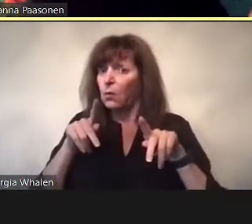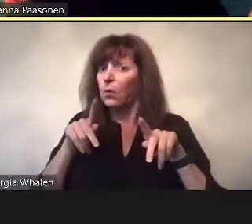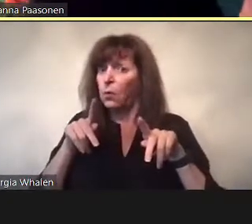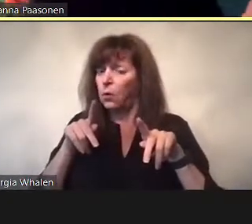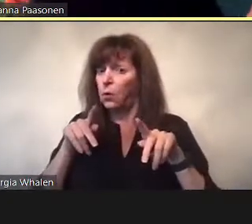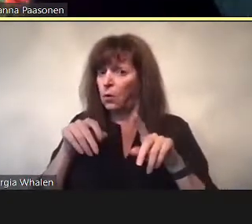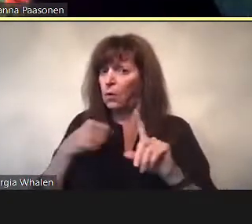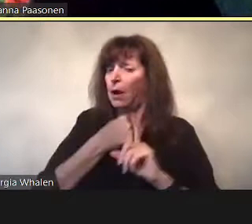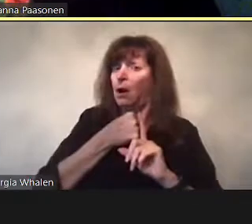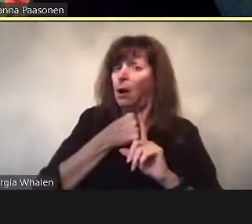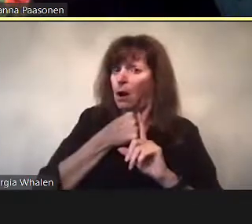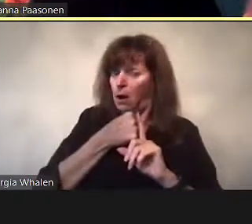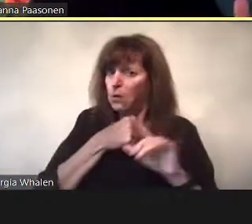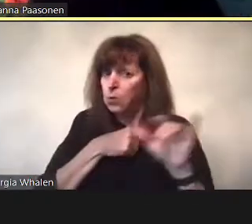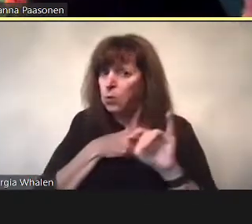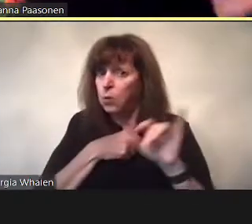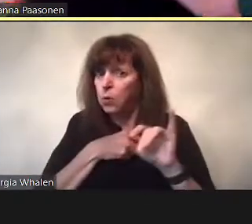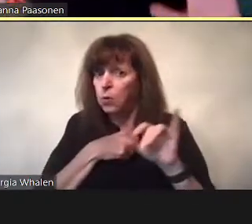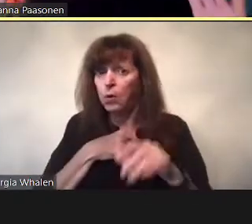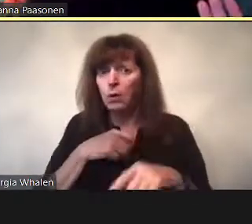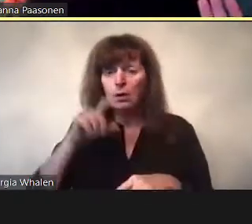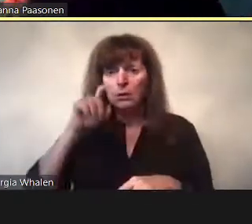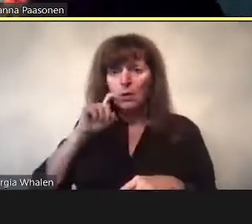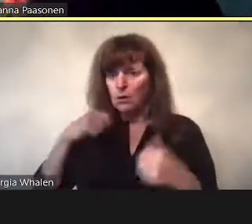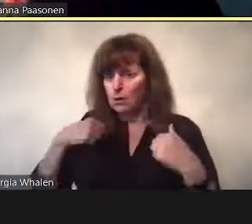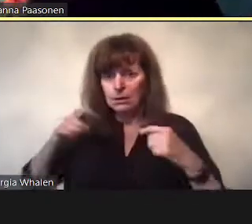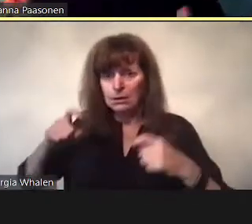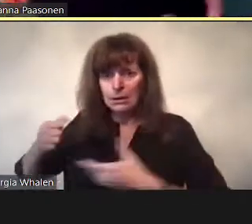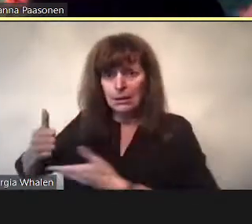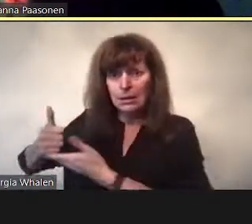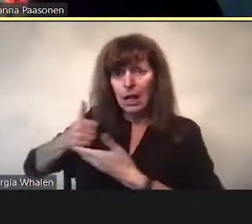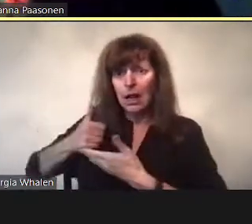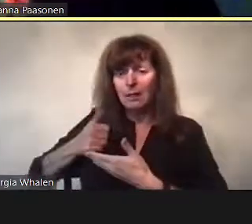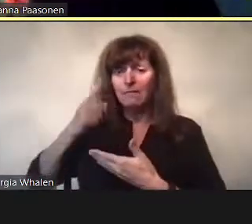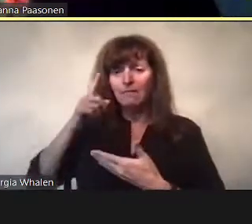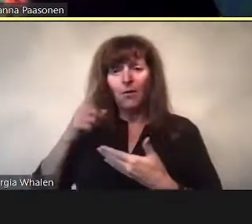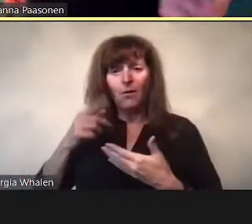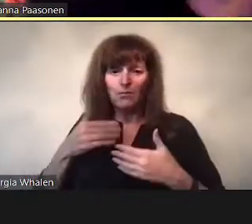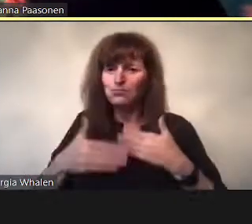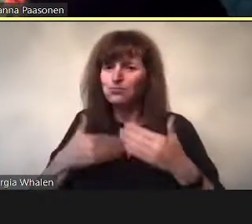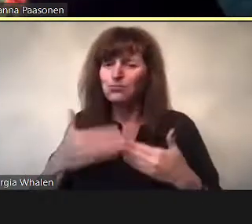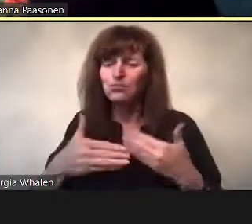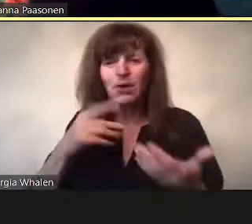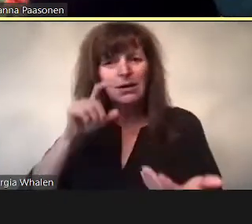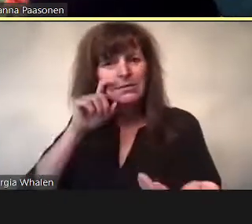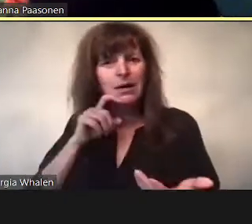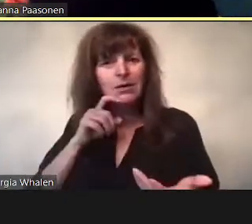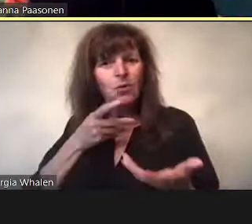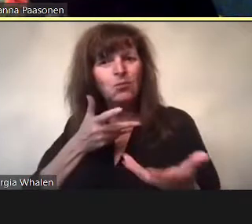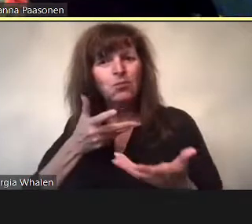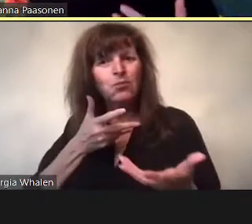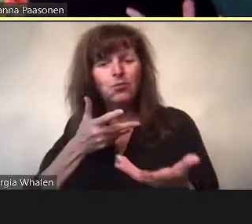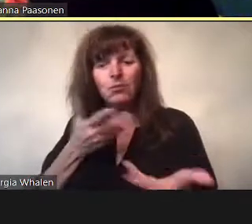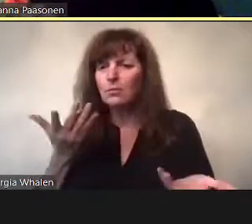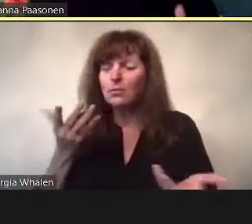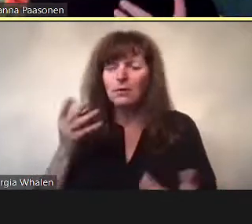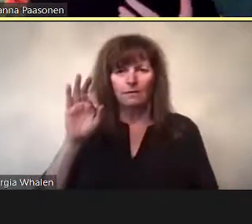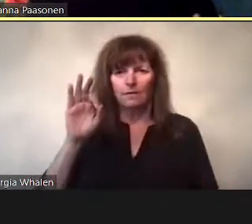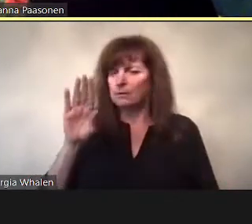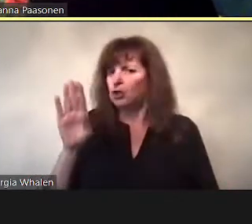facilitation of sexual contact,